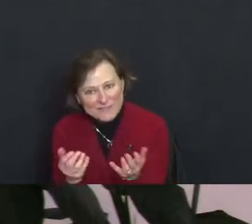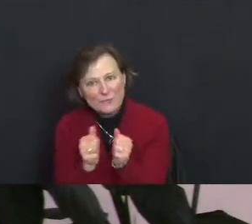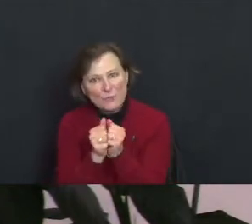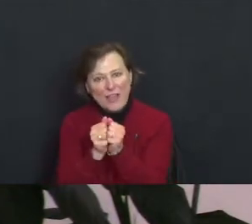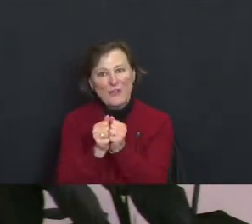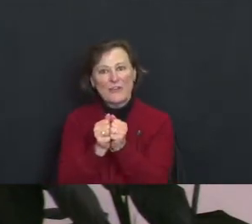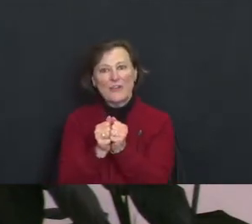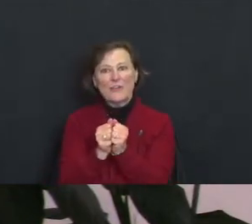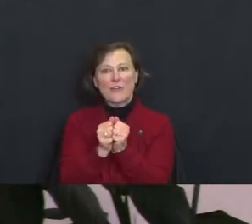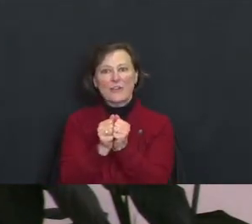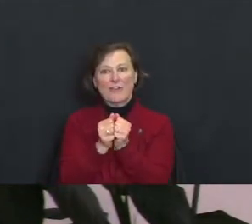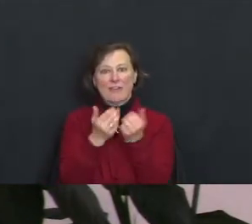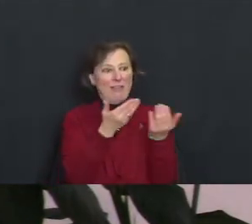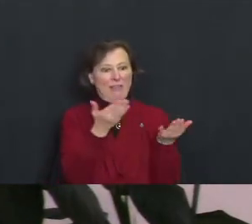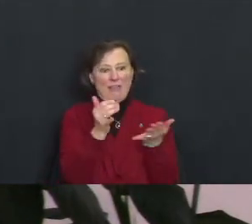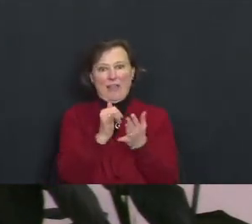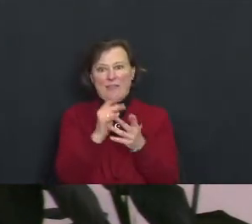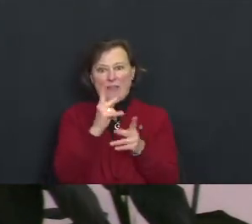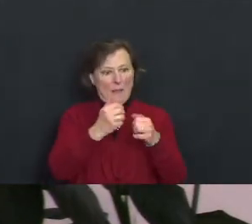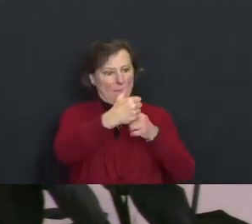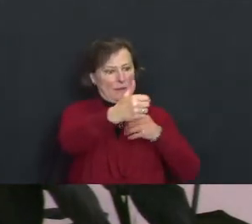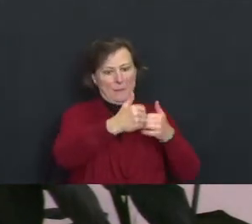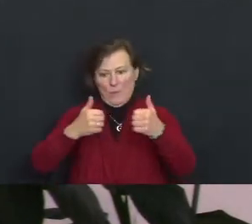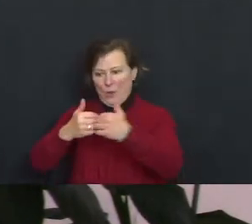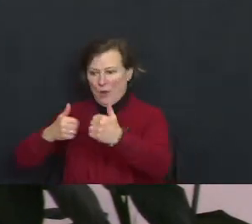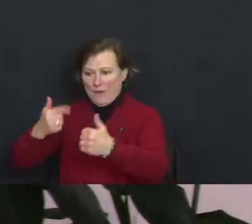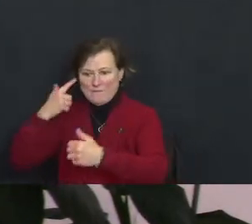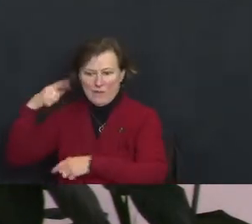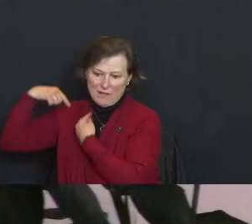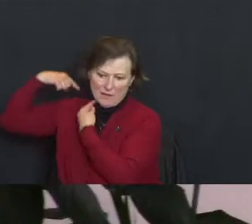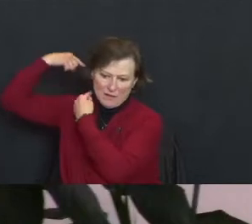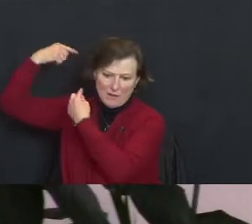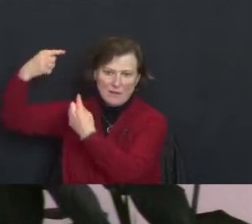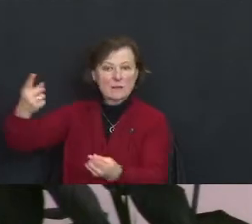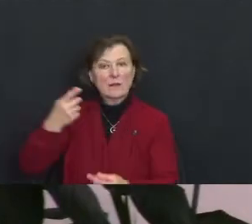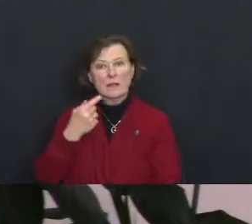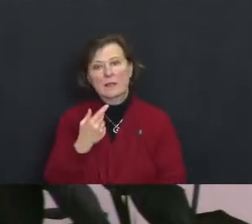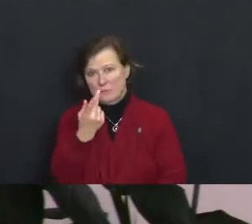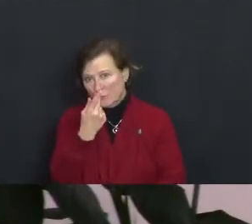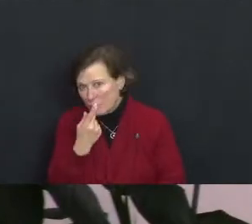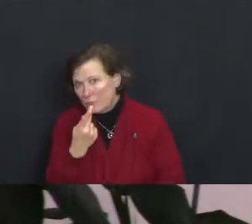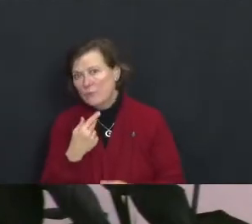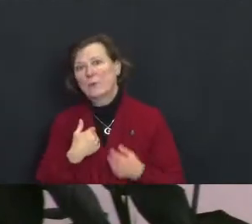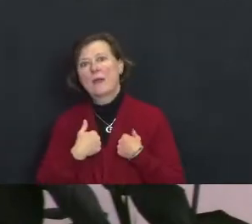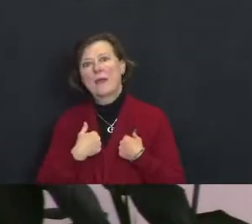Circumstances that kept us apart for so long that we, you and, I think have a deeper appreciation